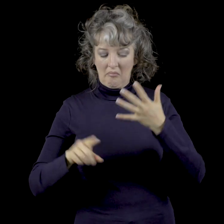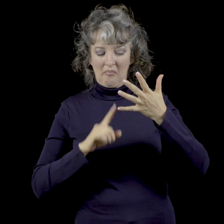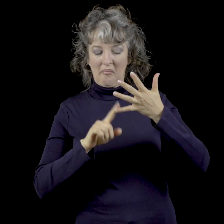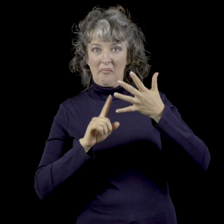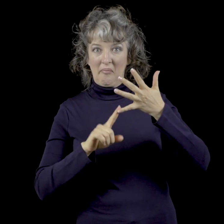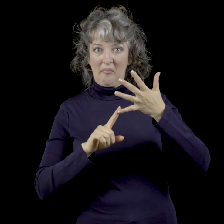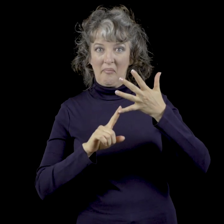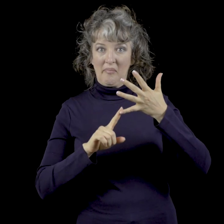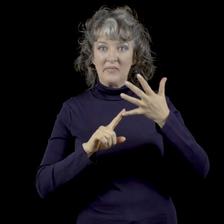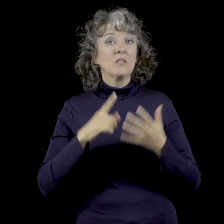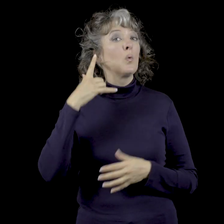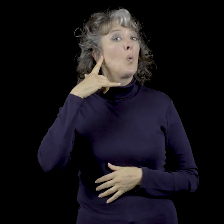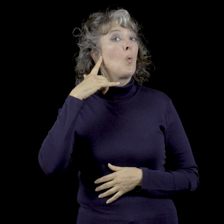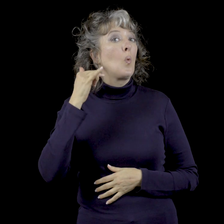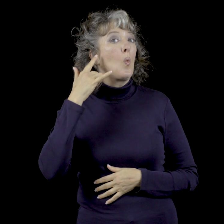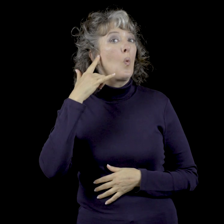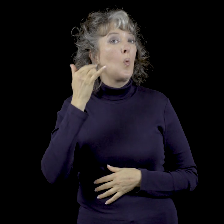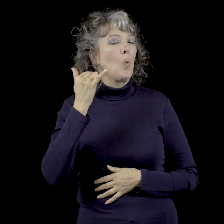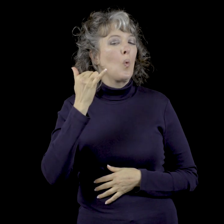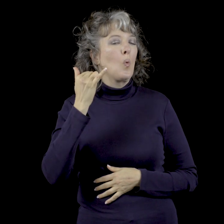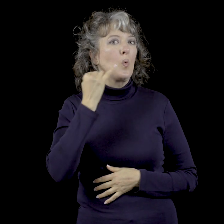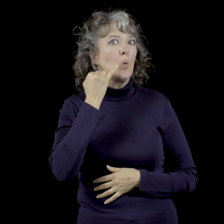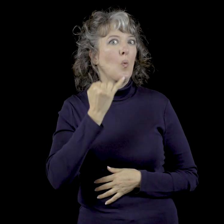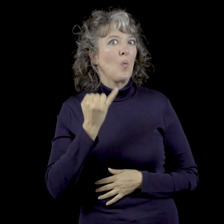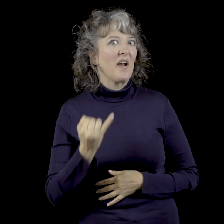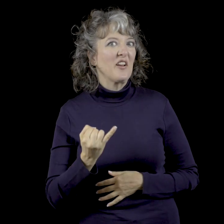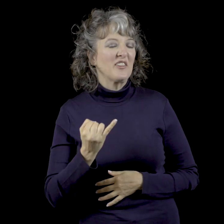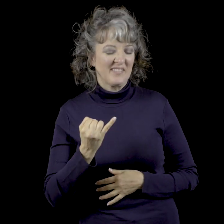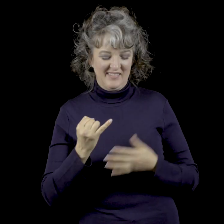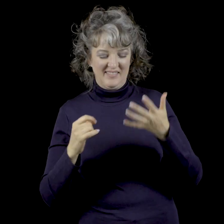Cinq would be gold wires.